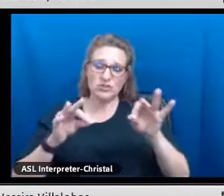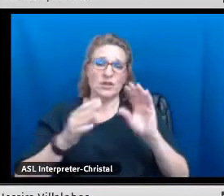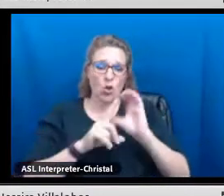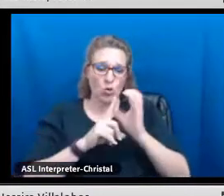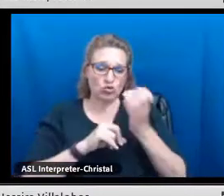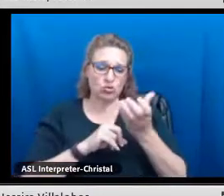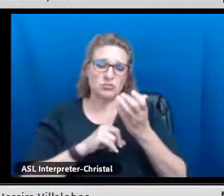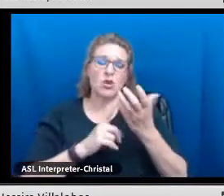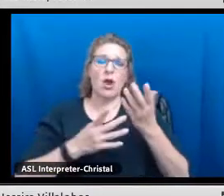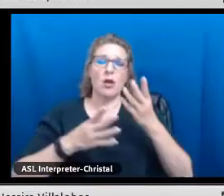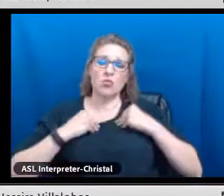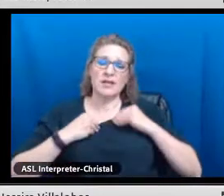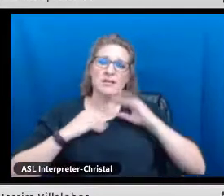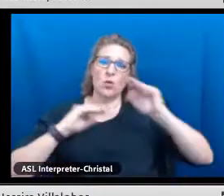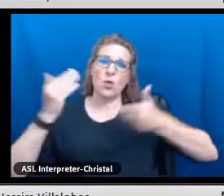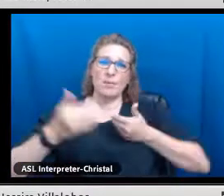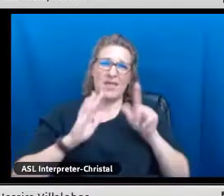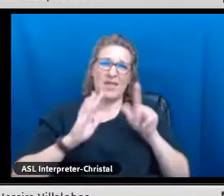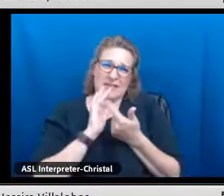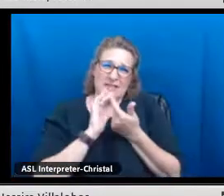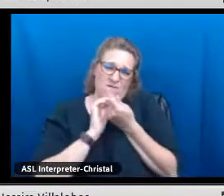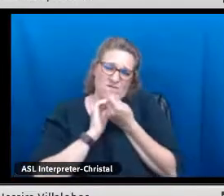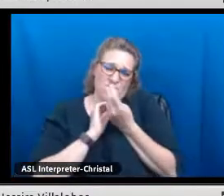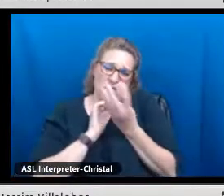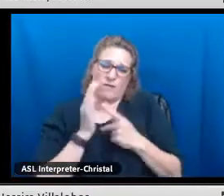cultures are embraced and also welcomed.